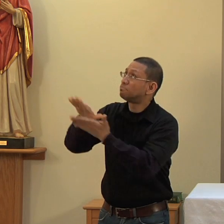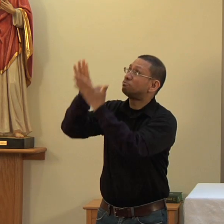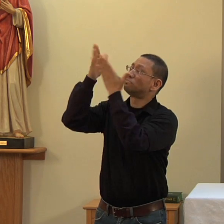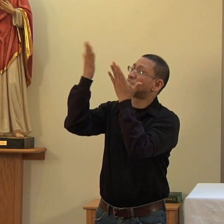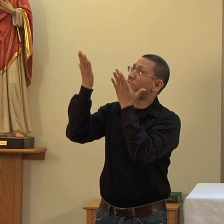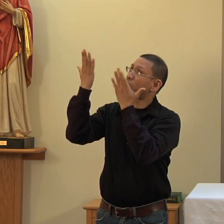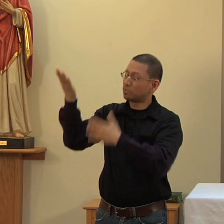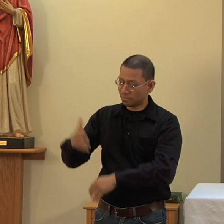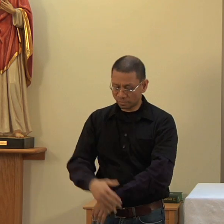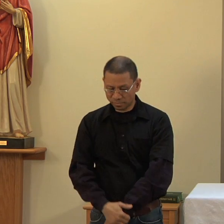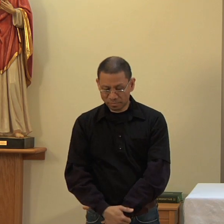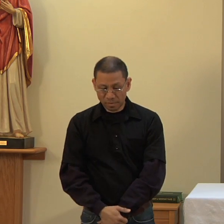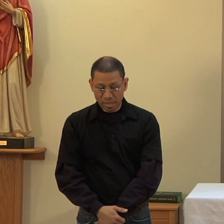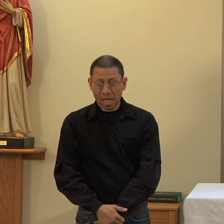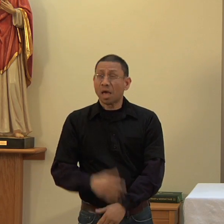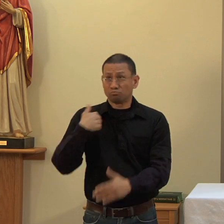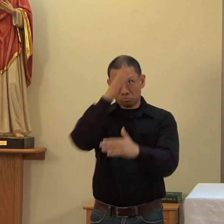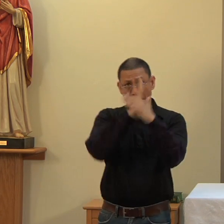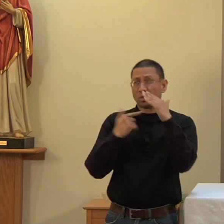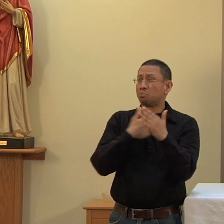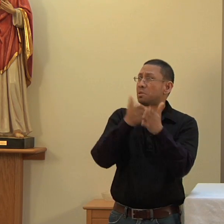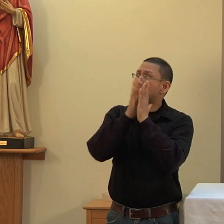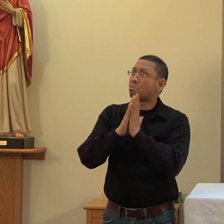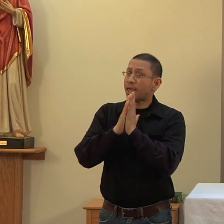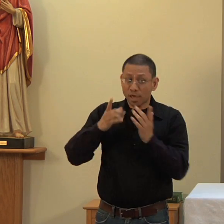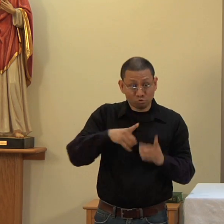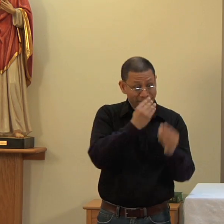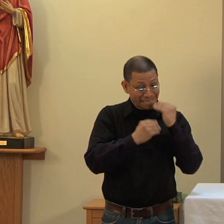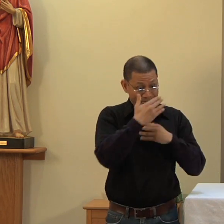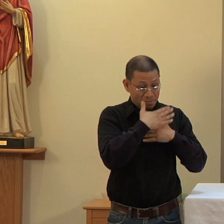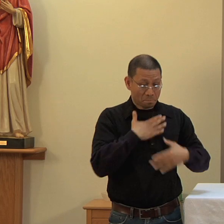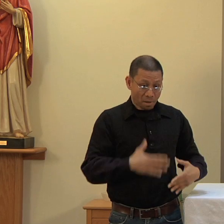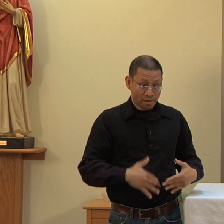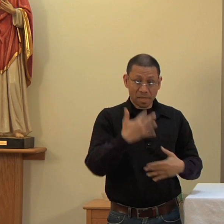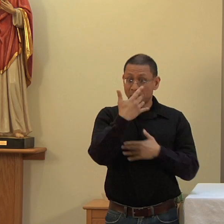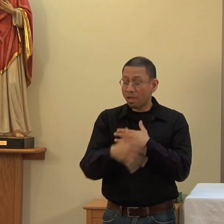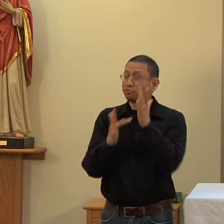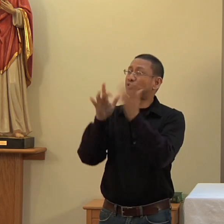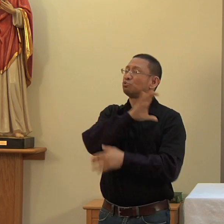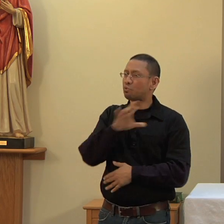to you. Humbly we pray that, partaking of the Body and Blood of Christ, we may be gathered